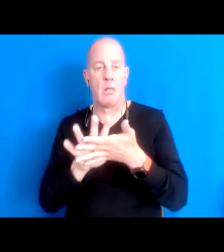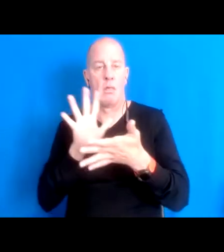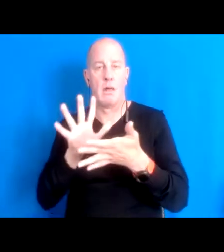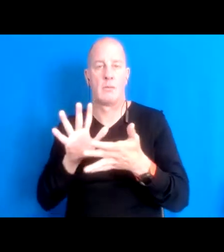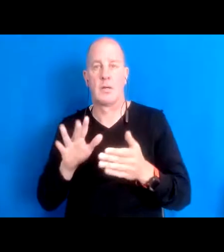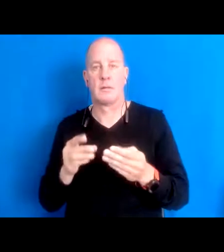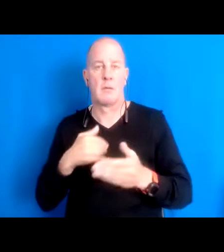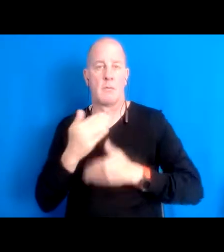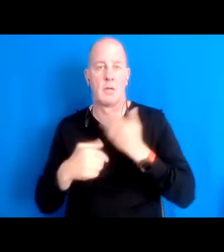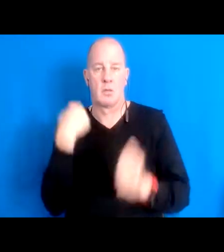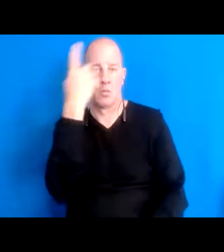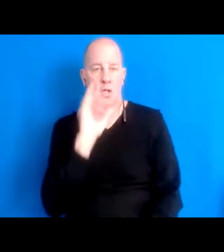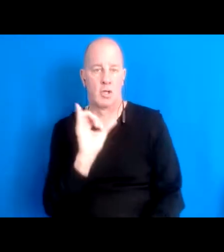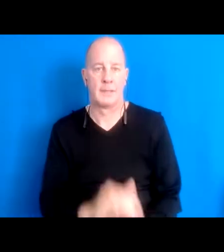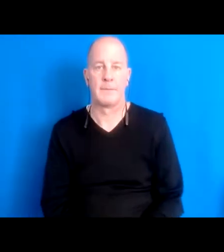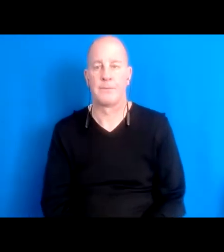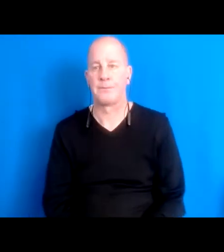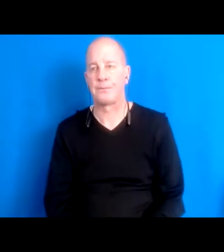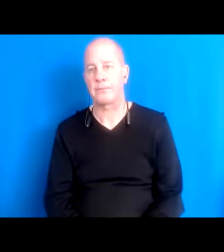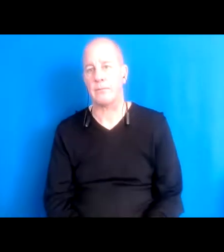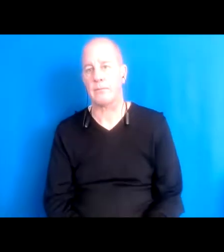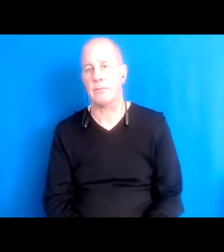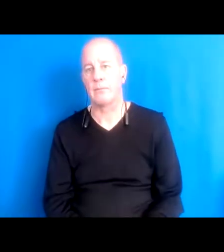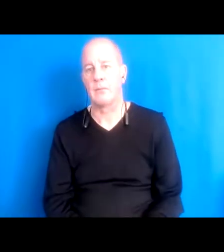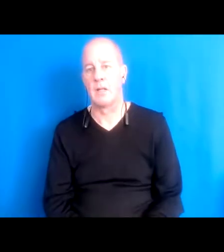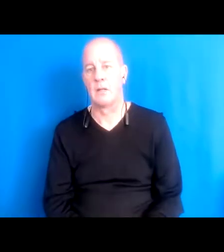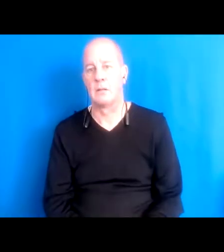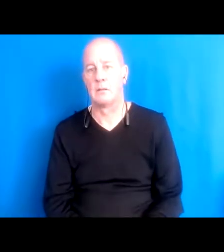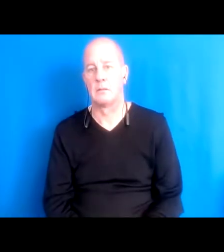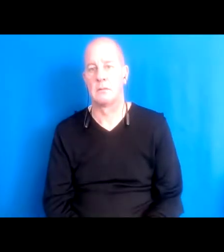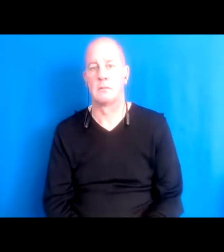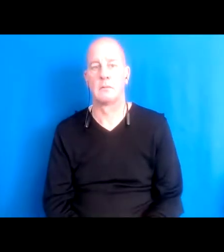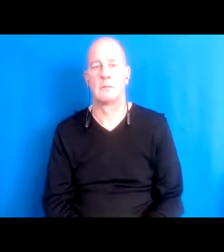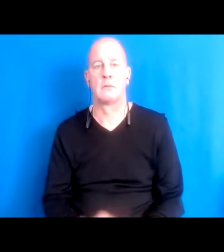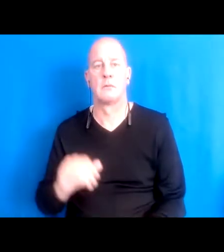16:06:31 So, I just like to end, maybe Chris or 200 if you could pull up that poem that I shared with you all.